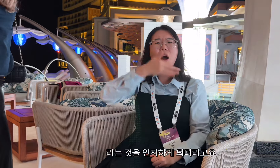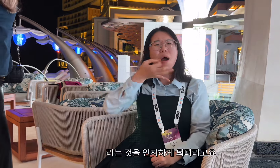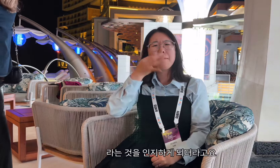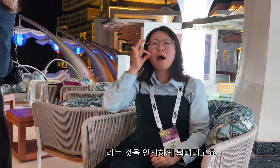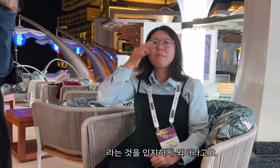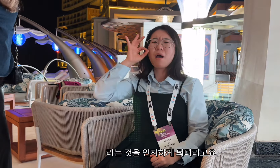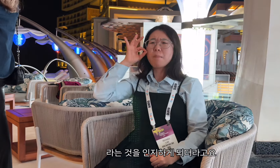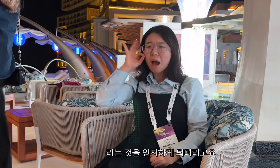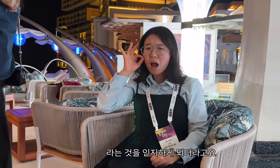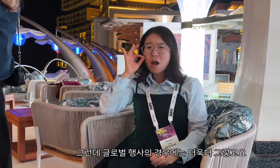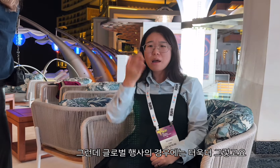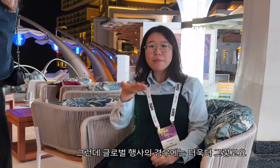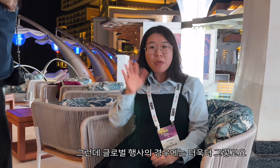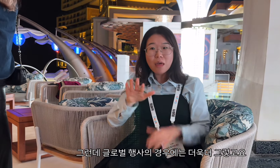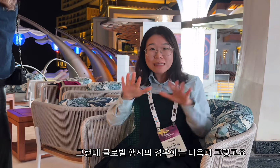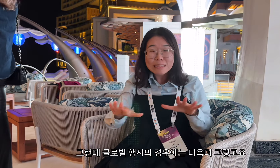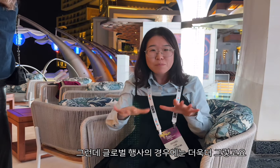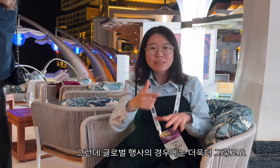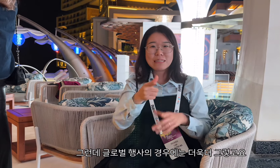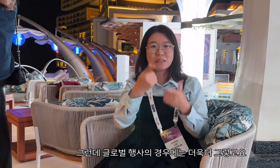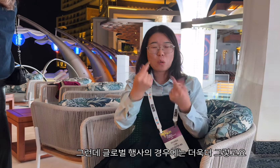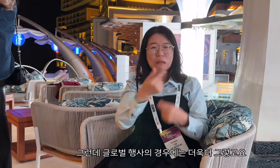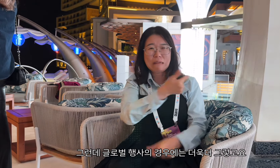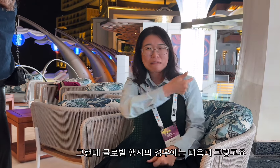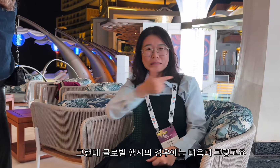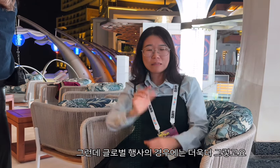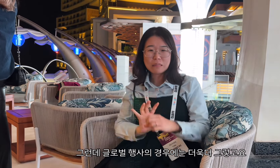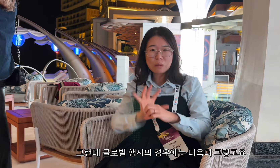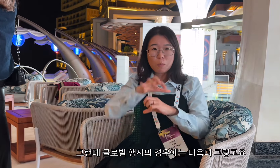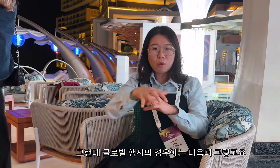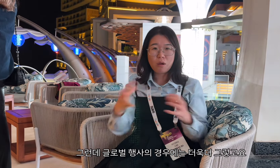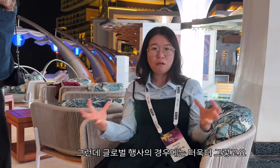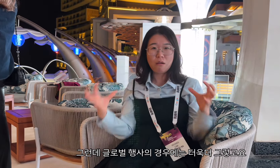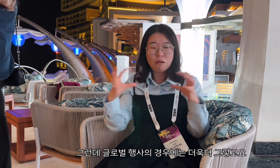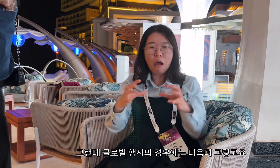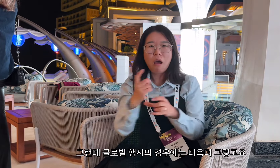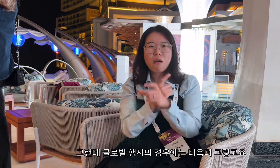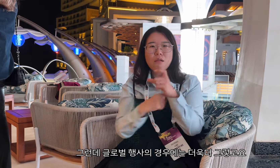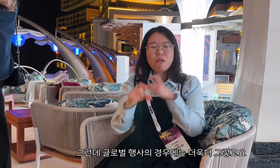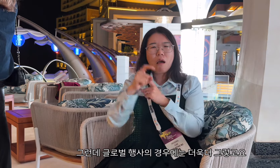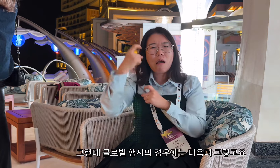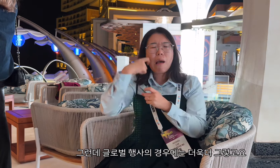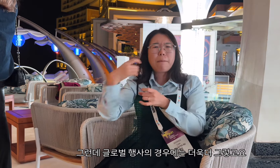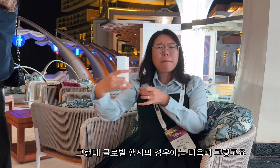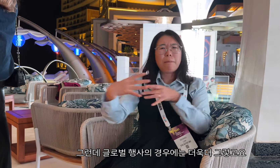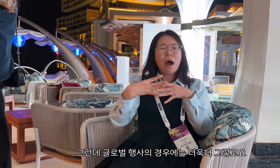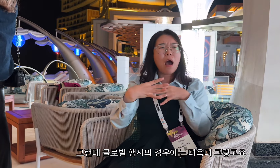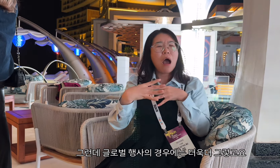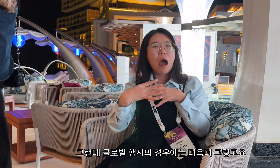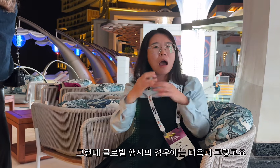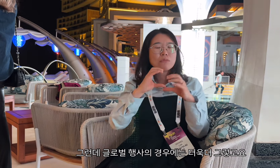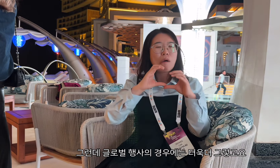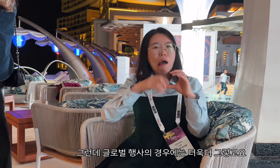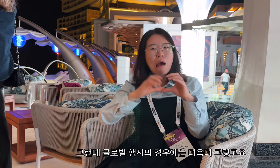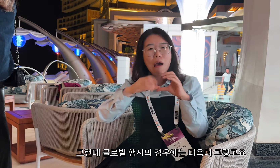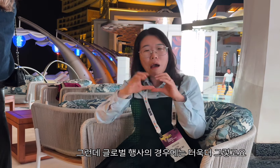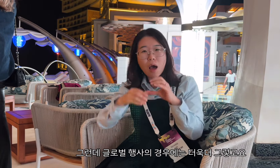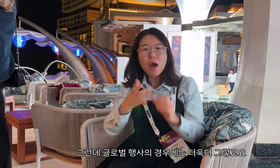However, this is even more true in the case of global events.